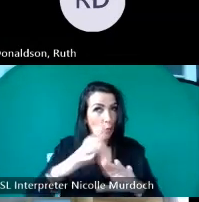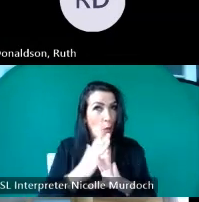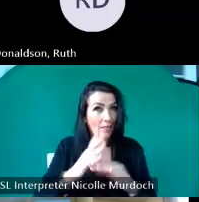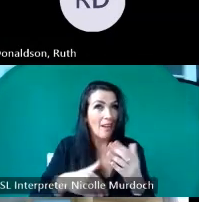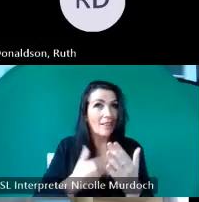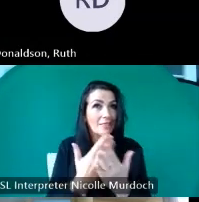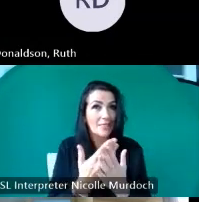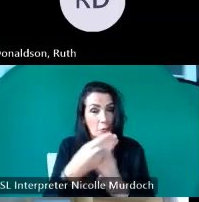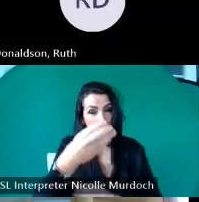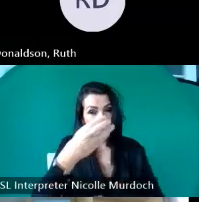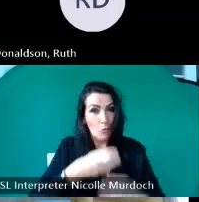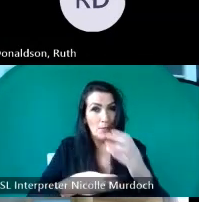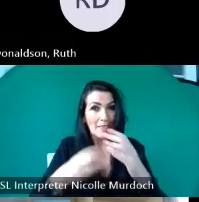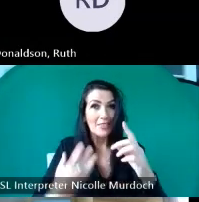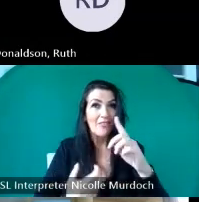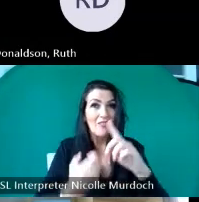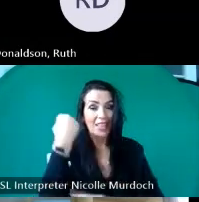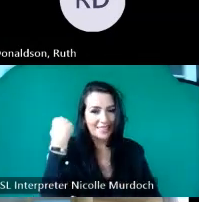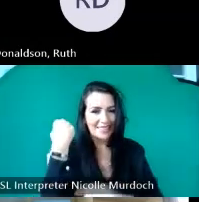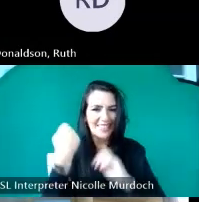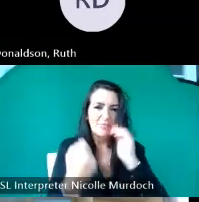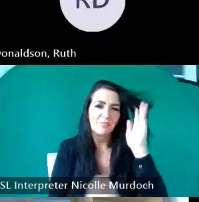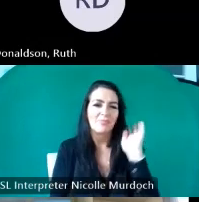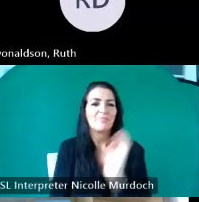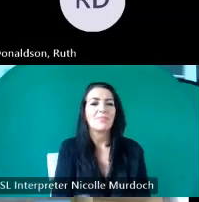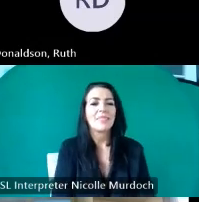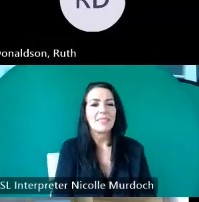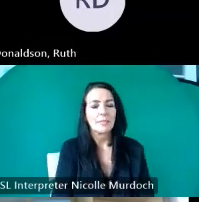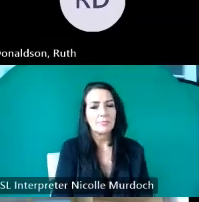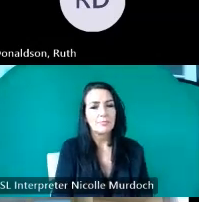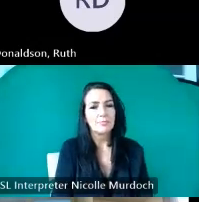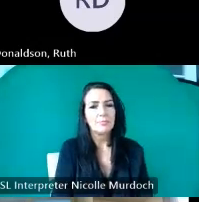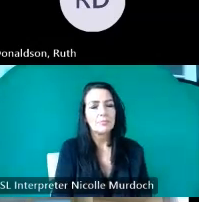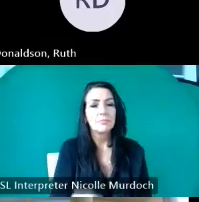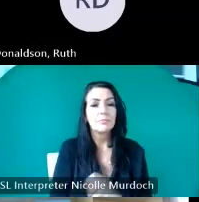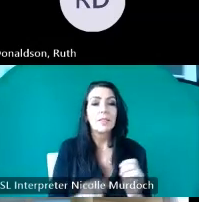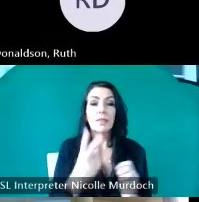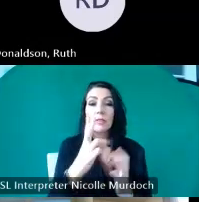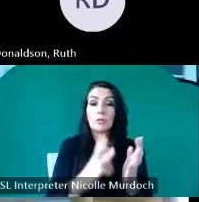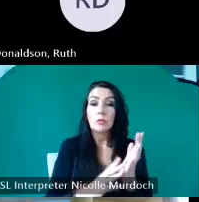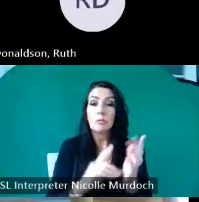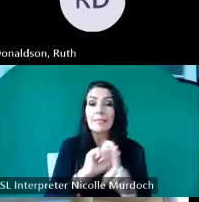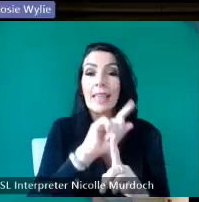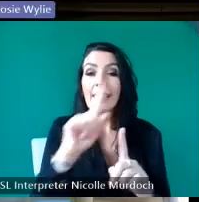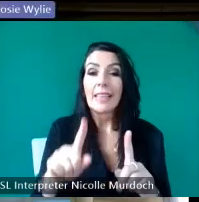Clans you would say famously and two months after his retirement he actually delivered the last baby